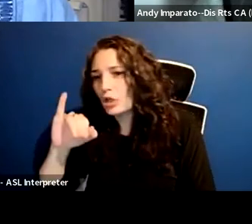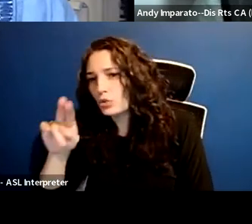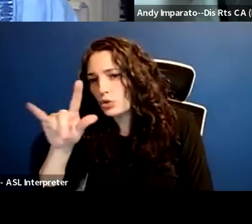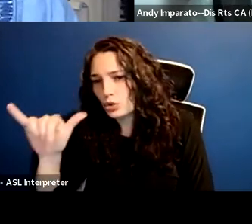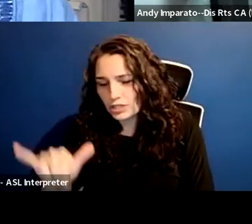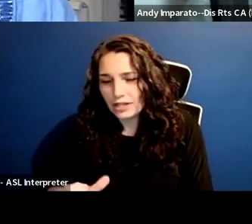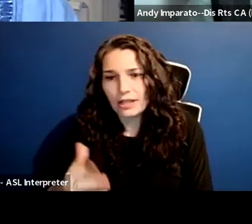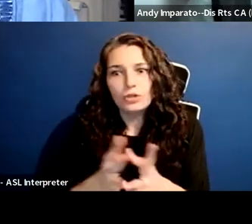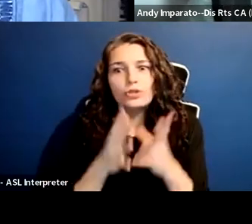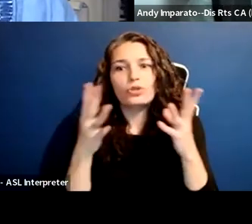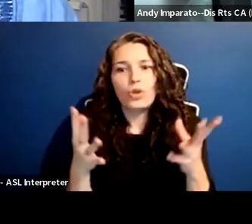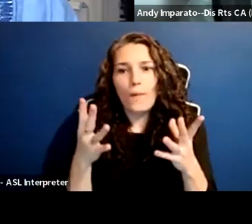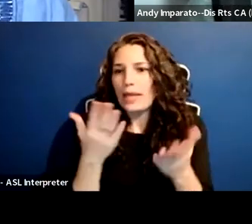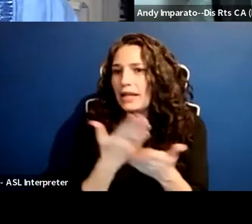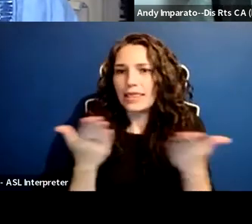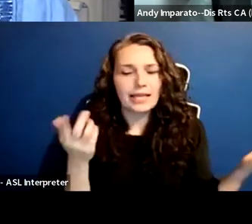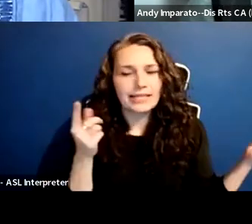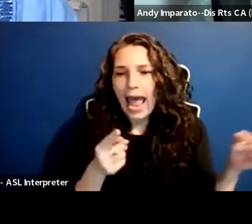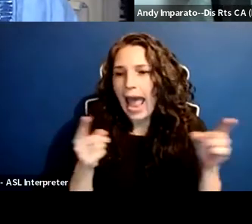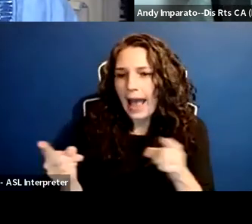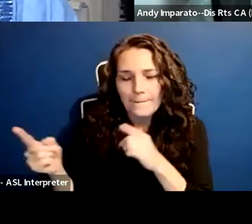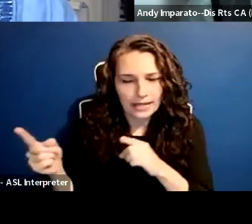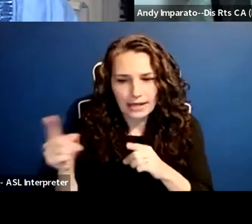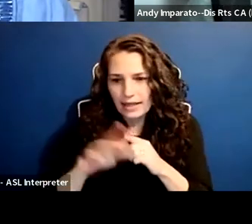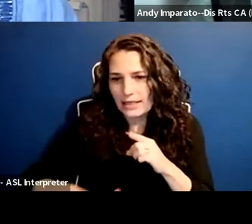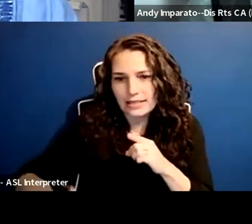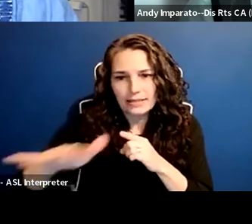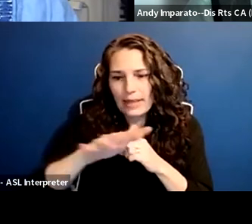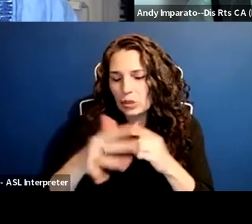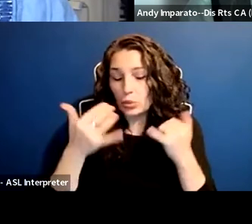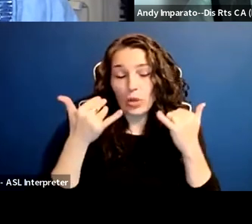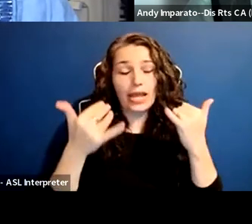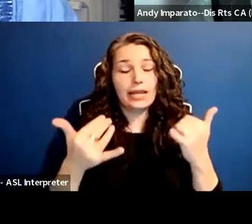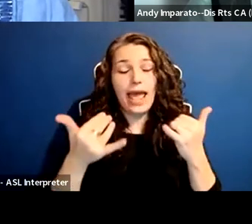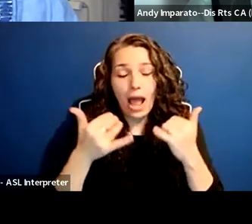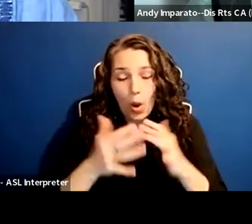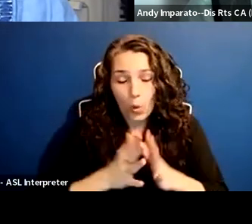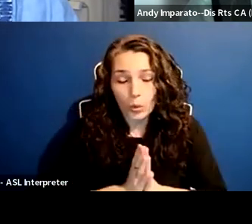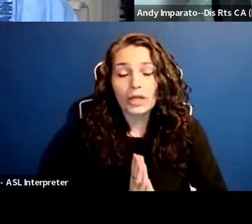There are so many things happening in this space right now.